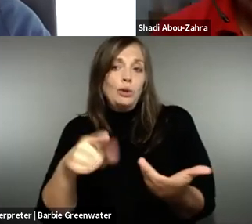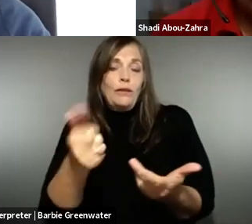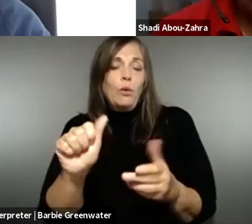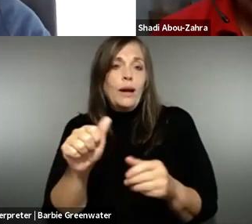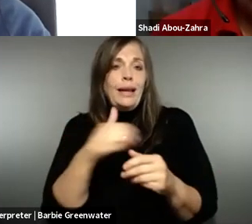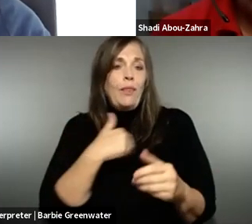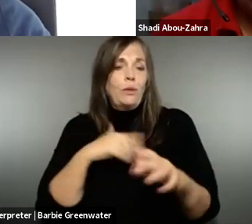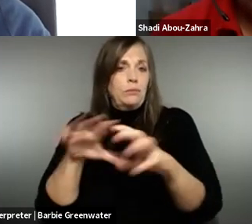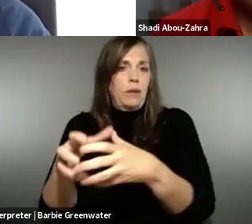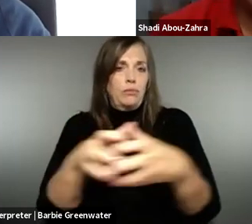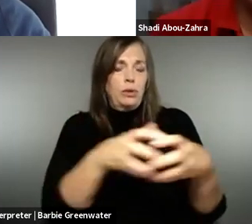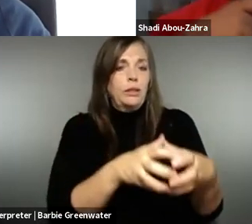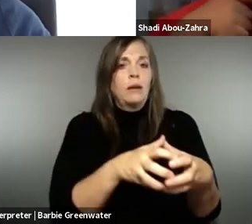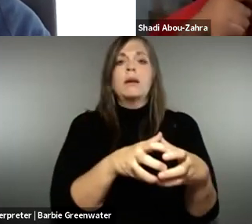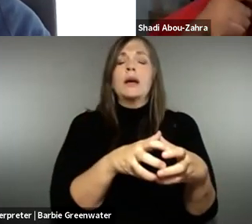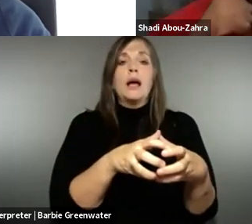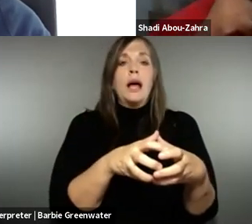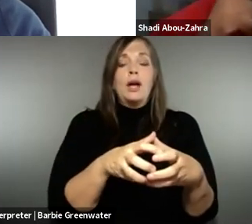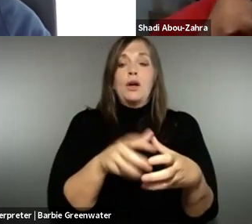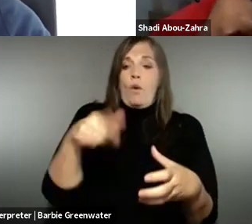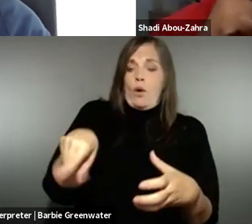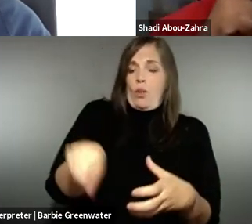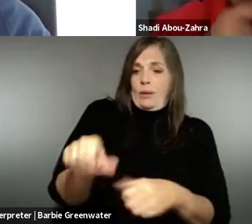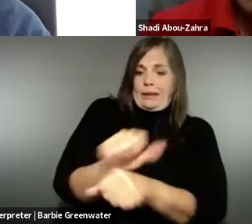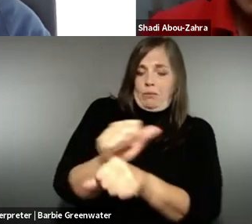assurance to whether it's member states or any website owner to